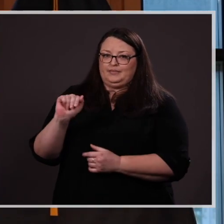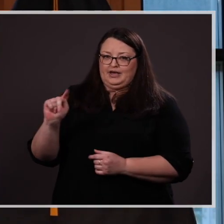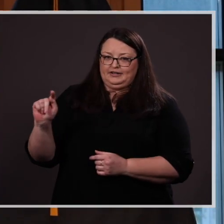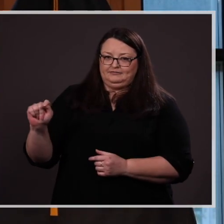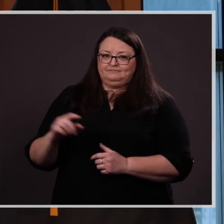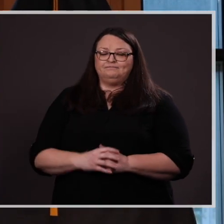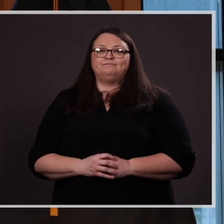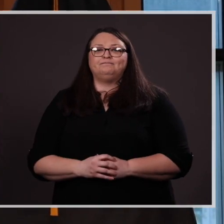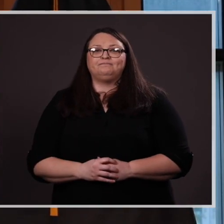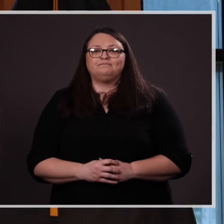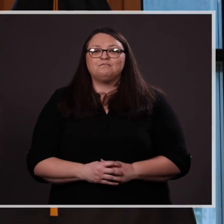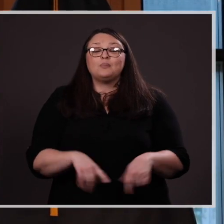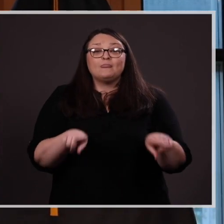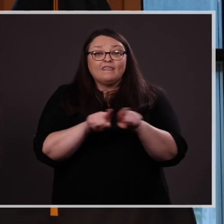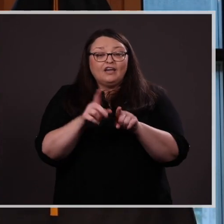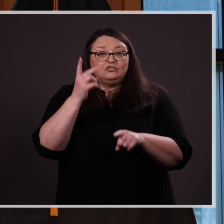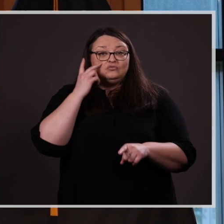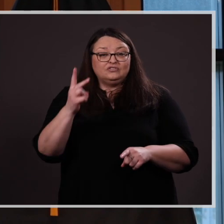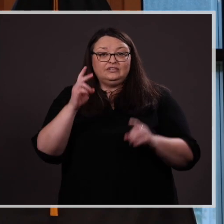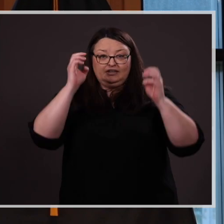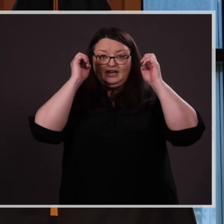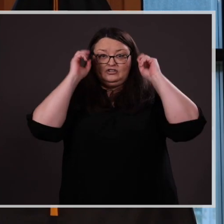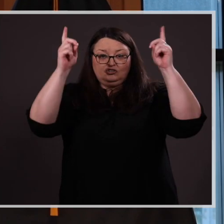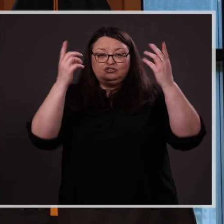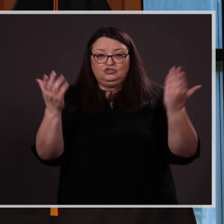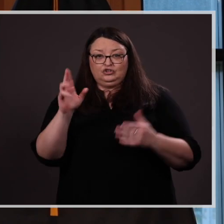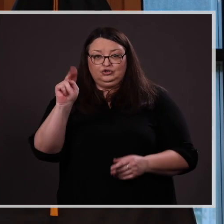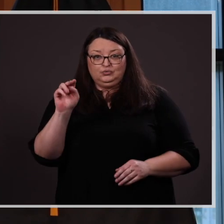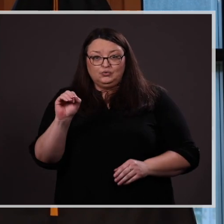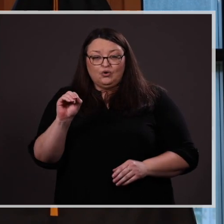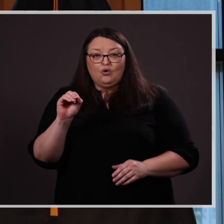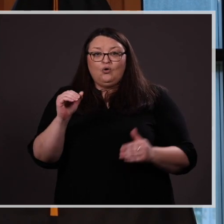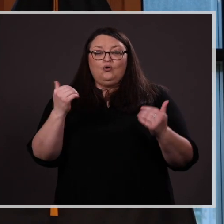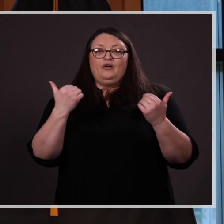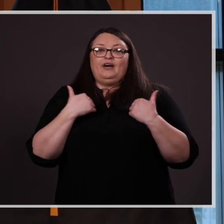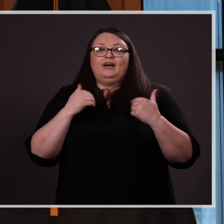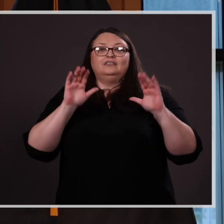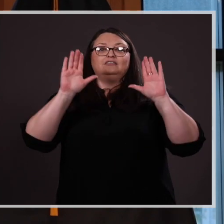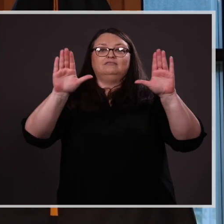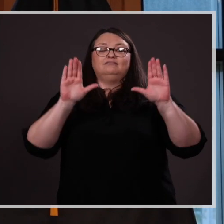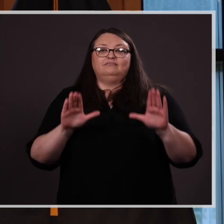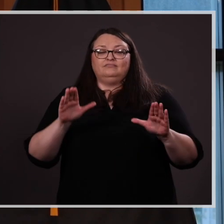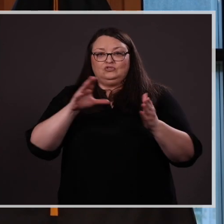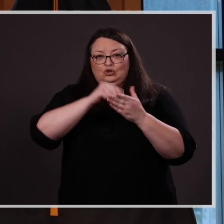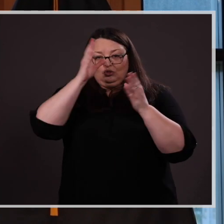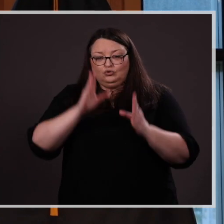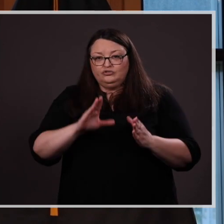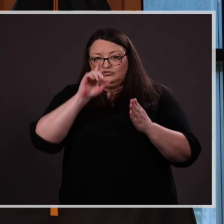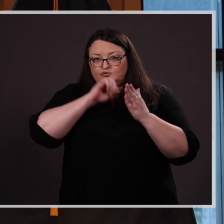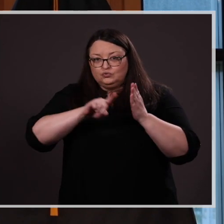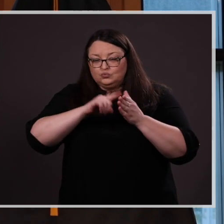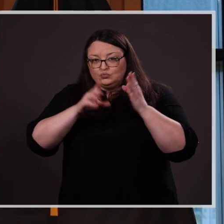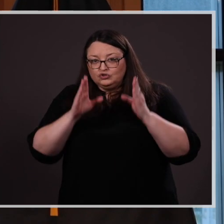As you see, an education at UNO molds outstanding learners, researchers, athletes, leaders,